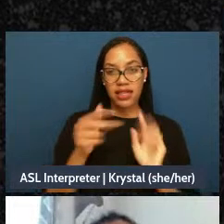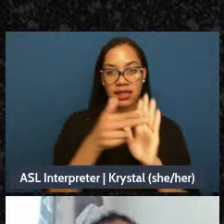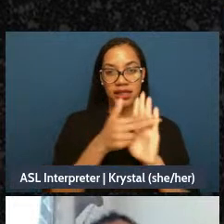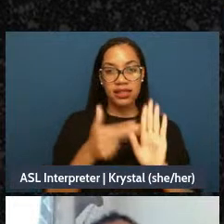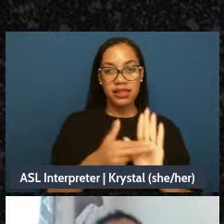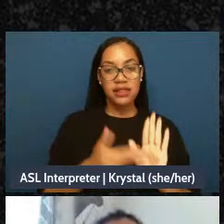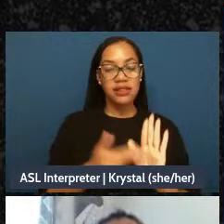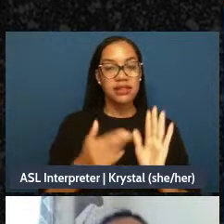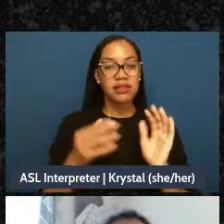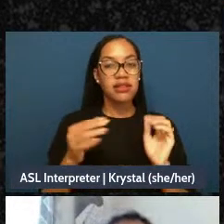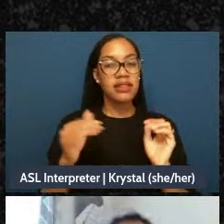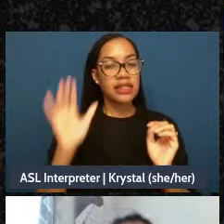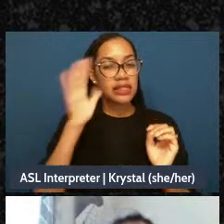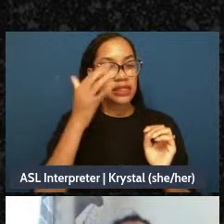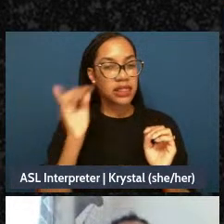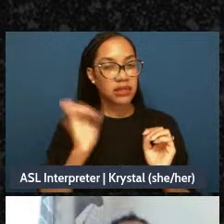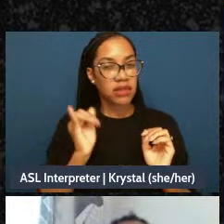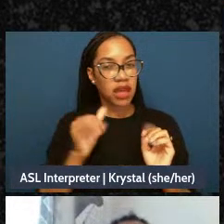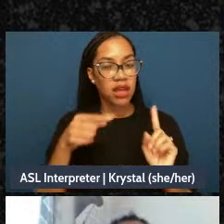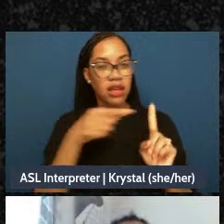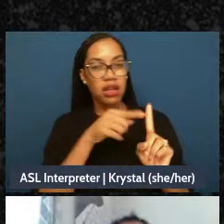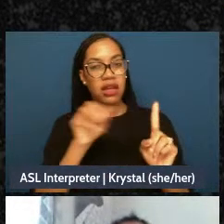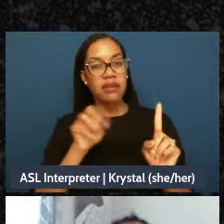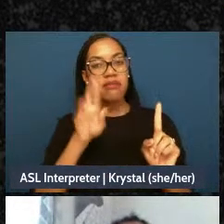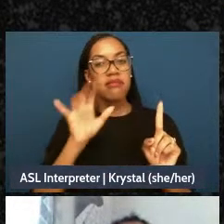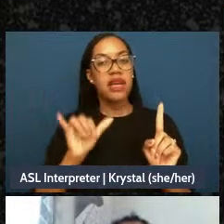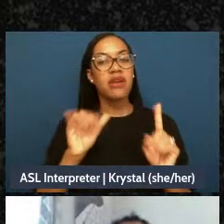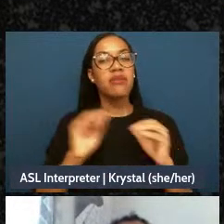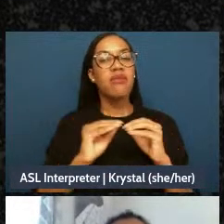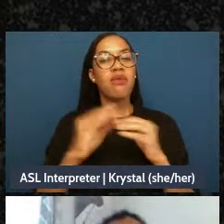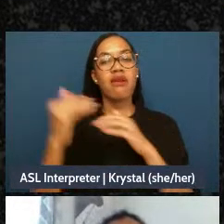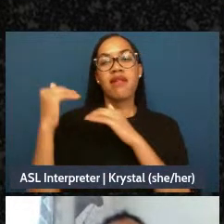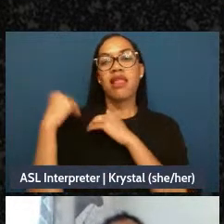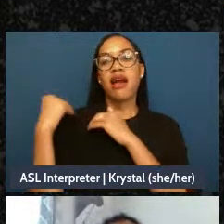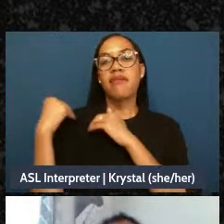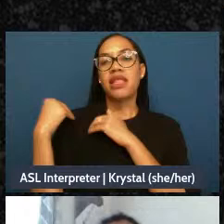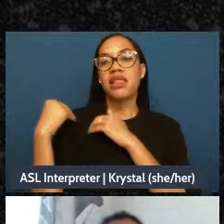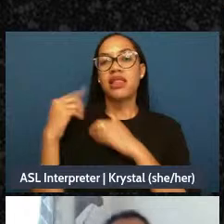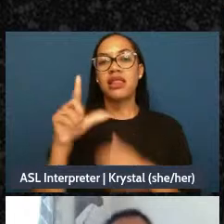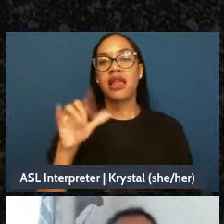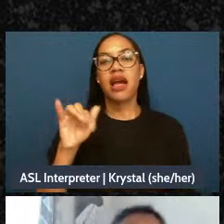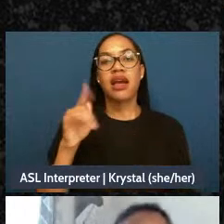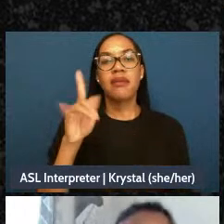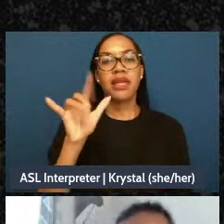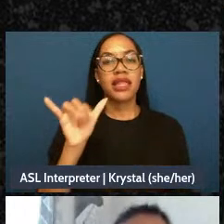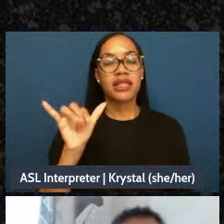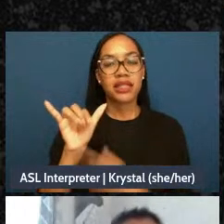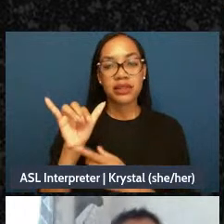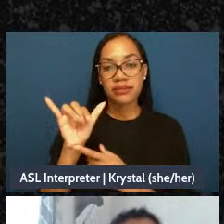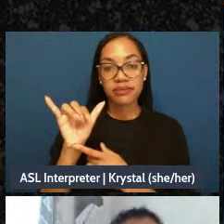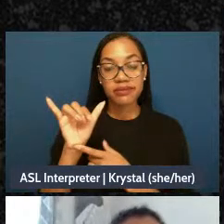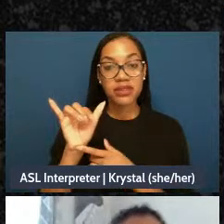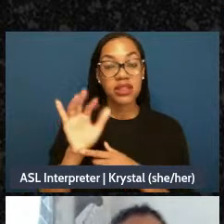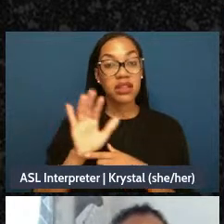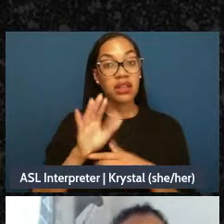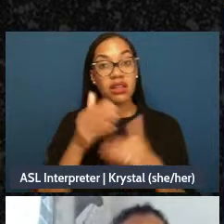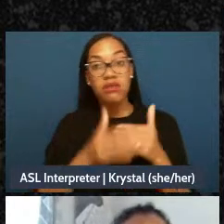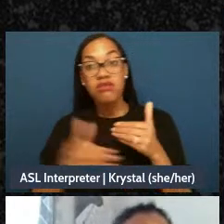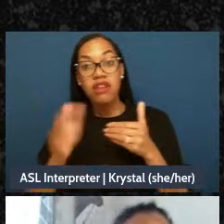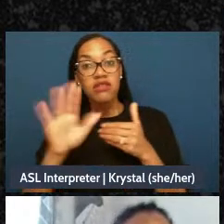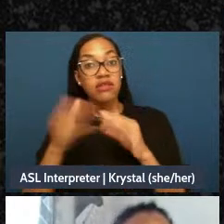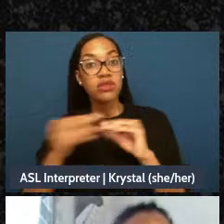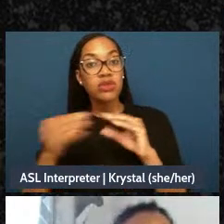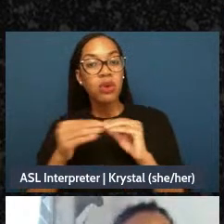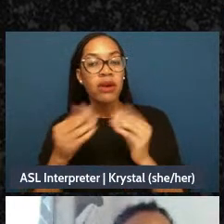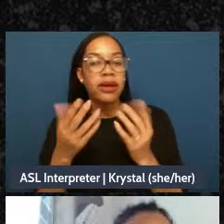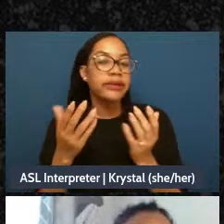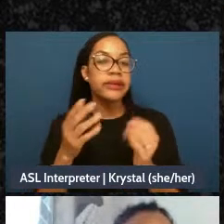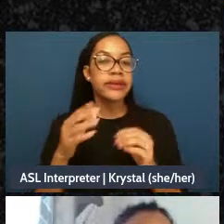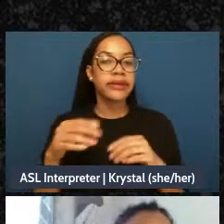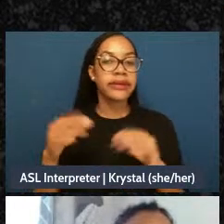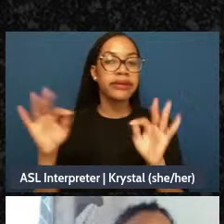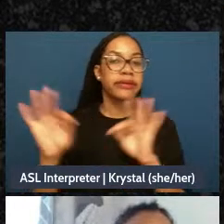of a liability almost, the rest of her story does not exist. Let's move down